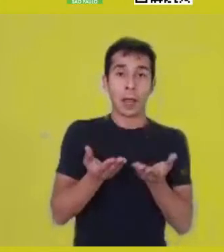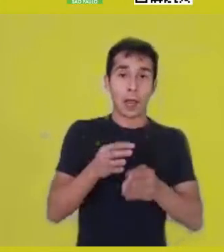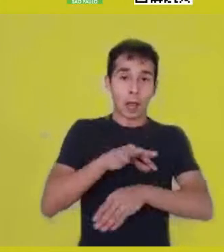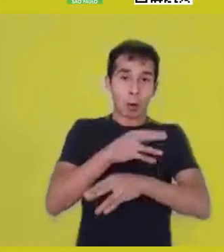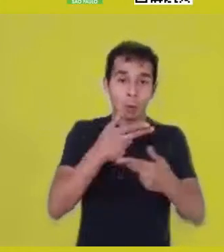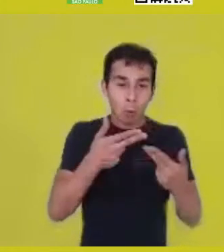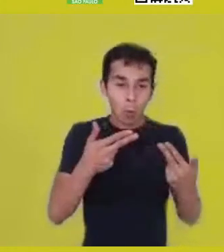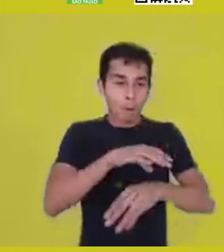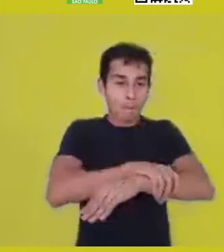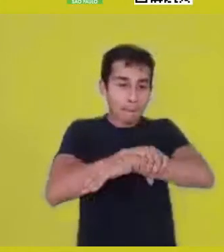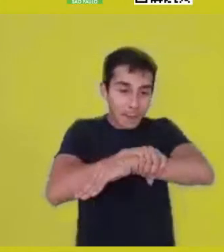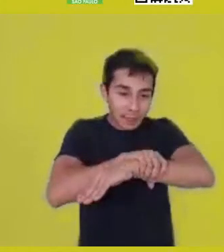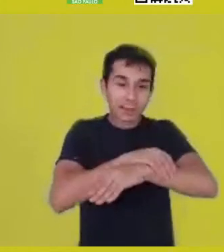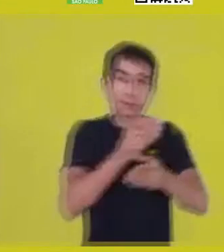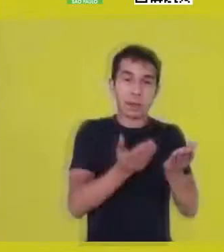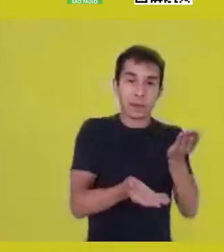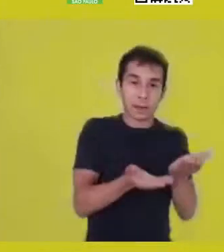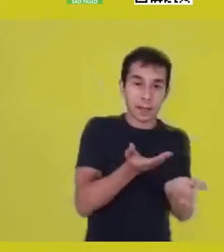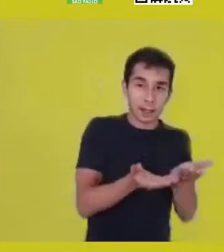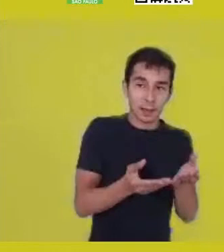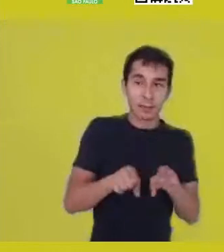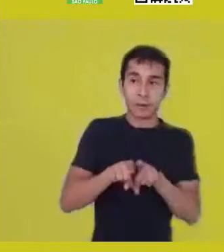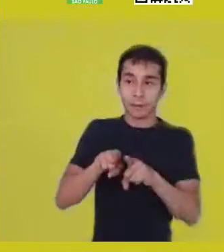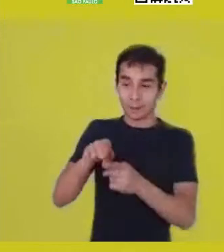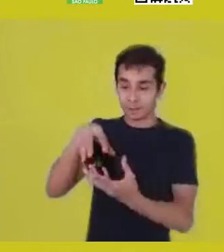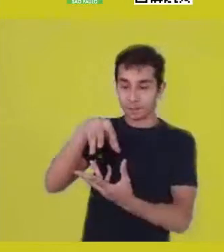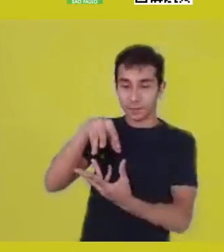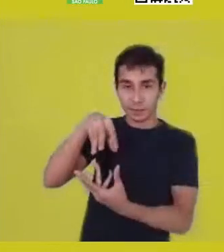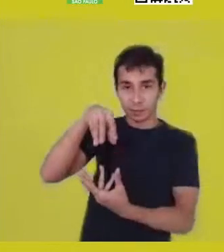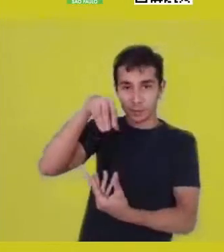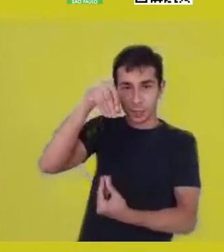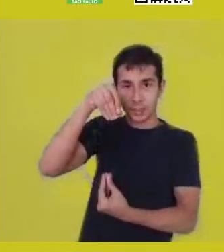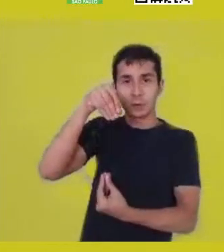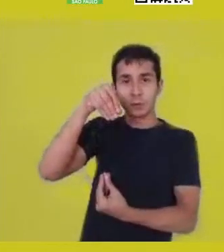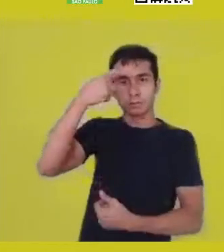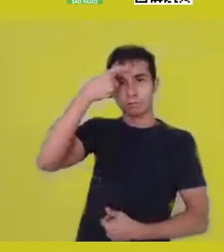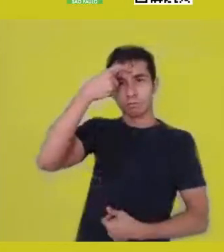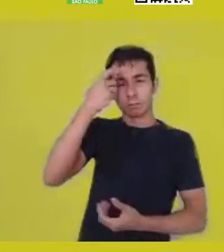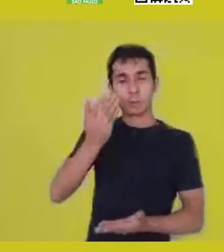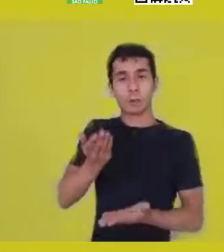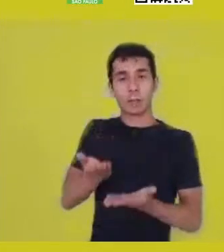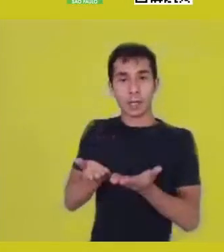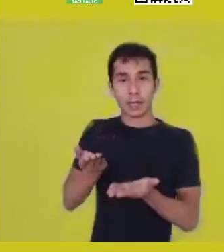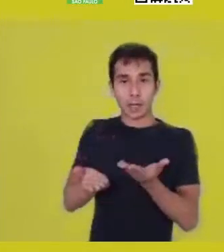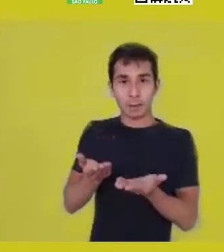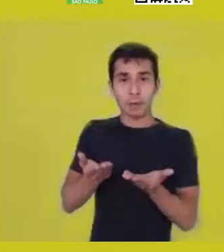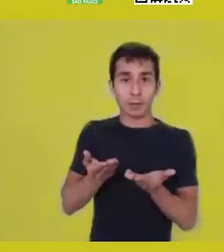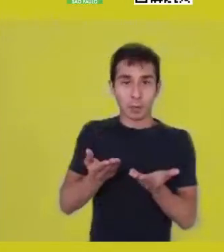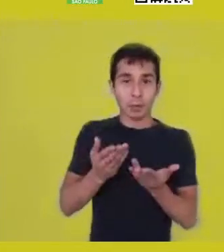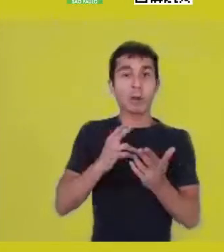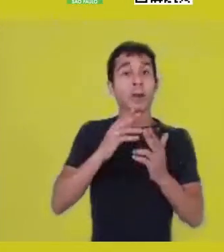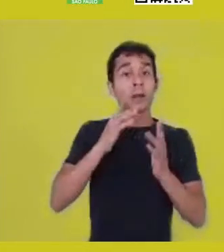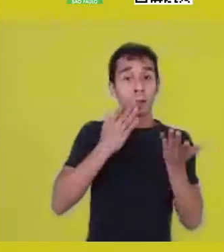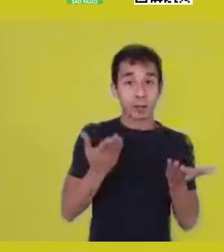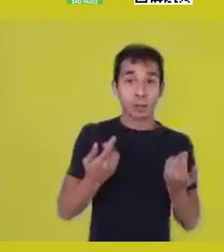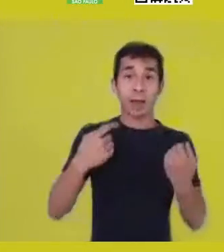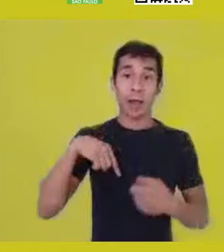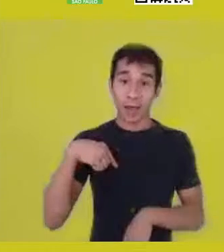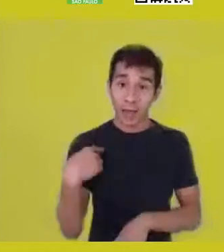and those balances should be done by Katiúscia, Thaís, Tiganá Santana.